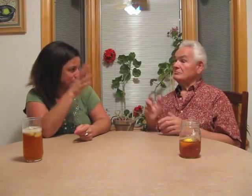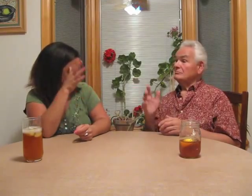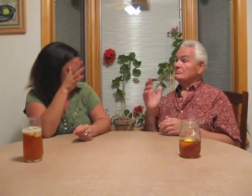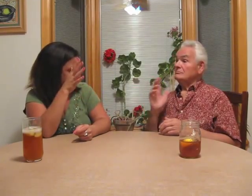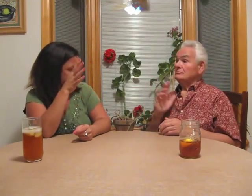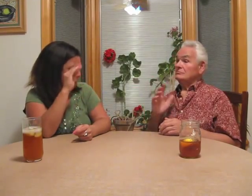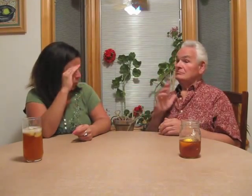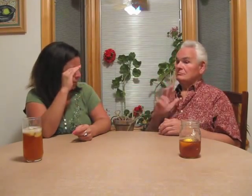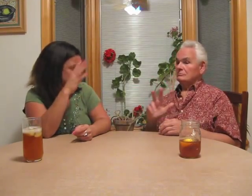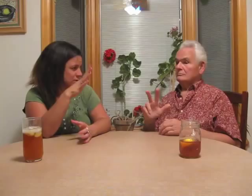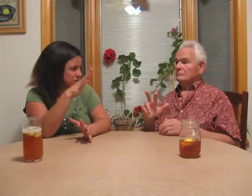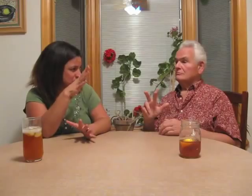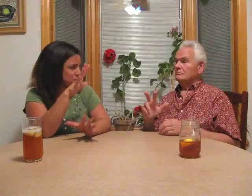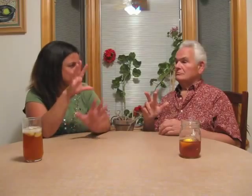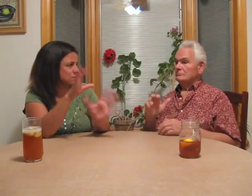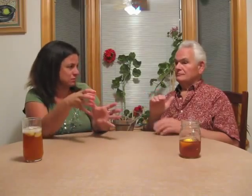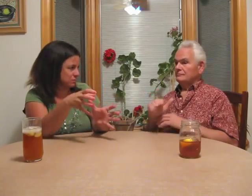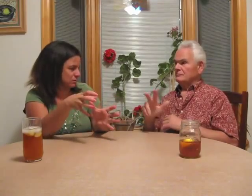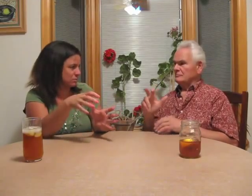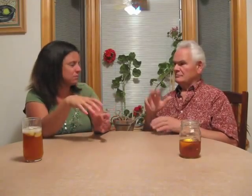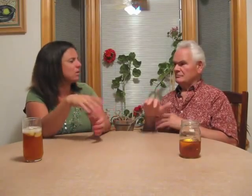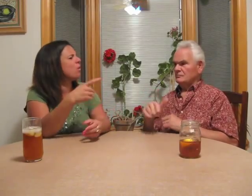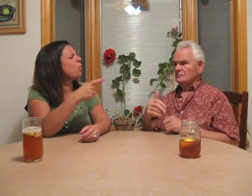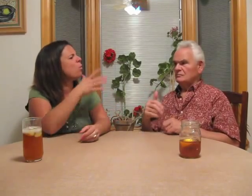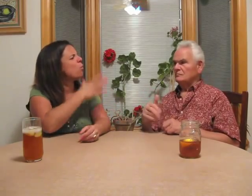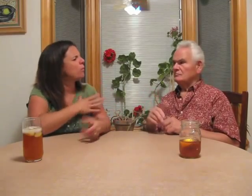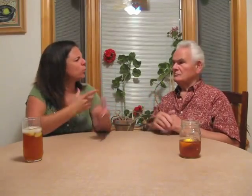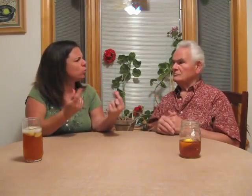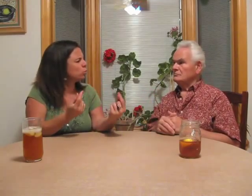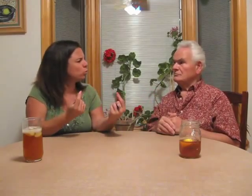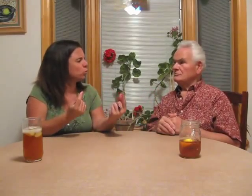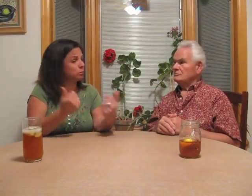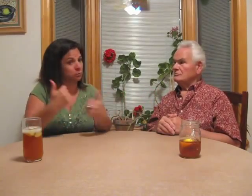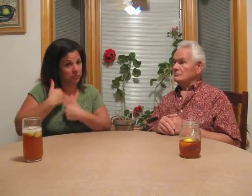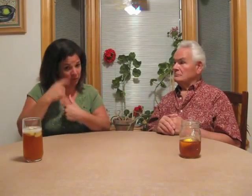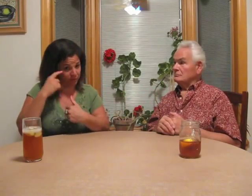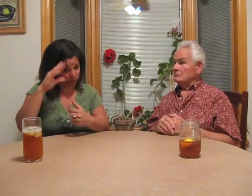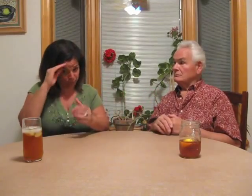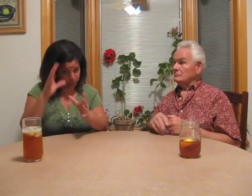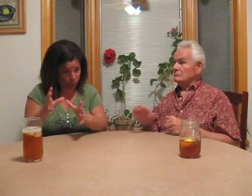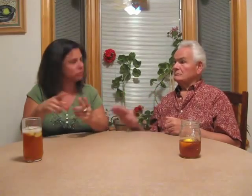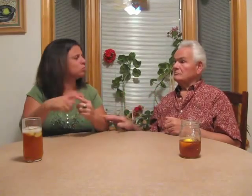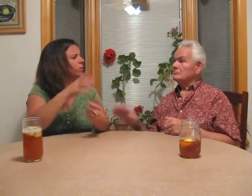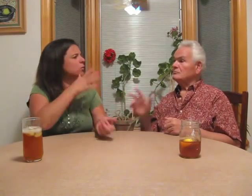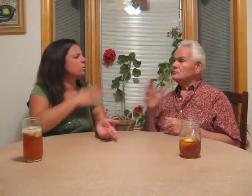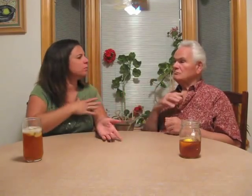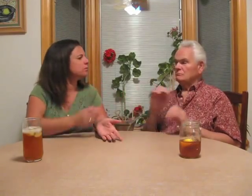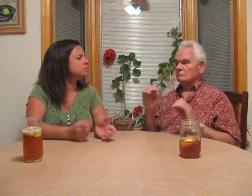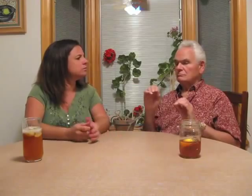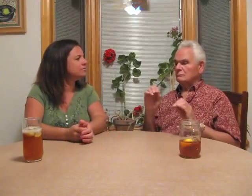I understand that there were 300 men? Joe: Back then, yes over 300. What about women? There was military program for boys and what about for them?